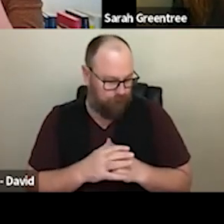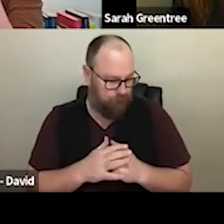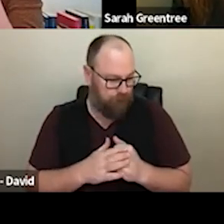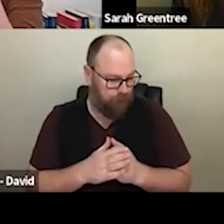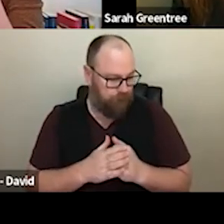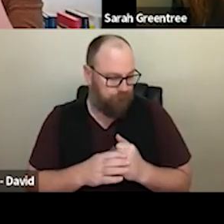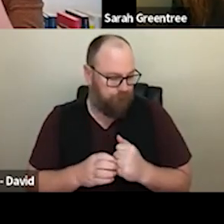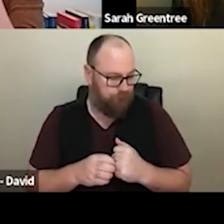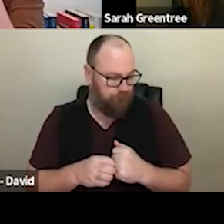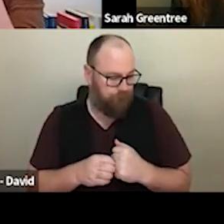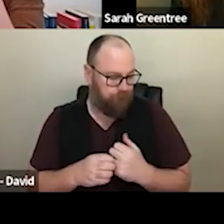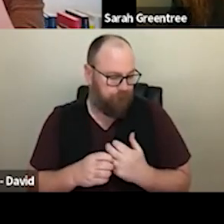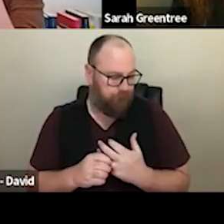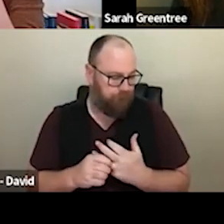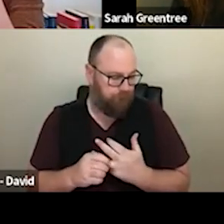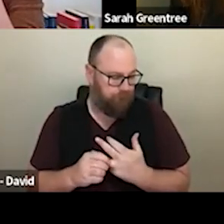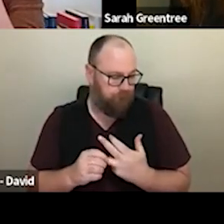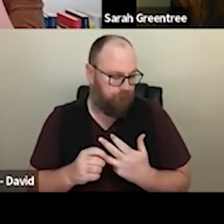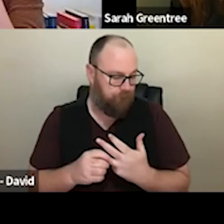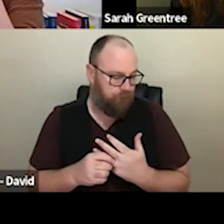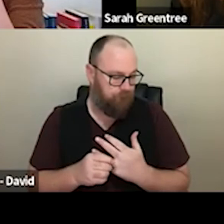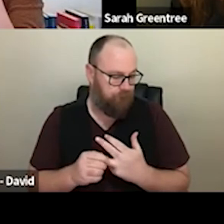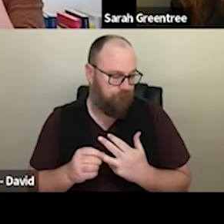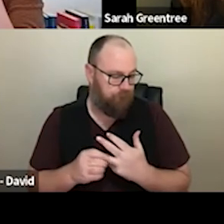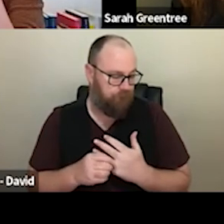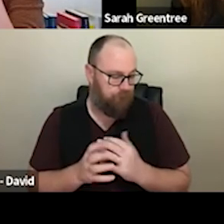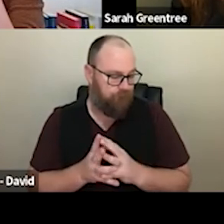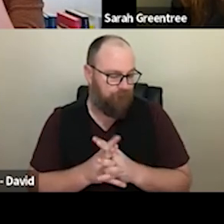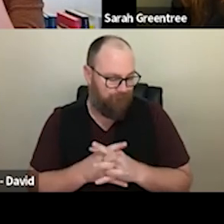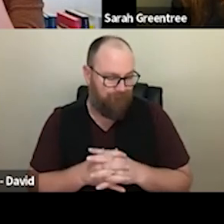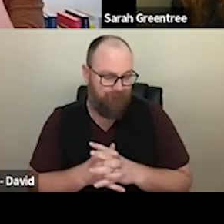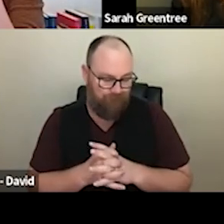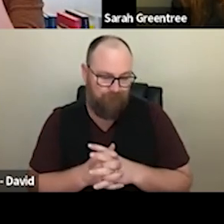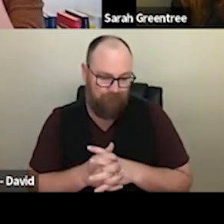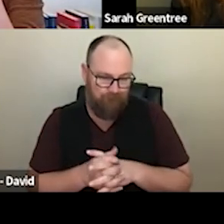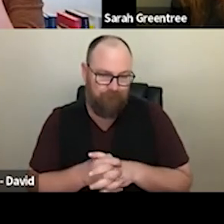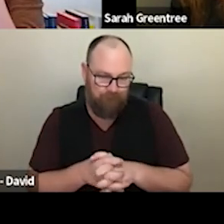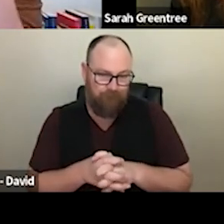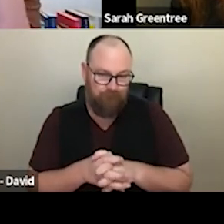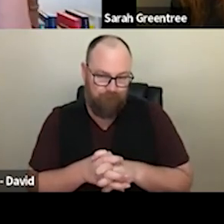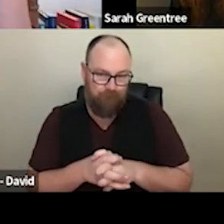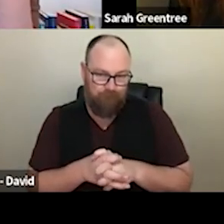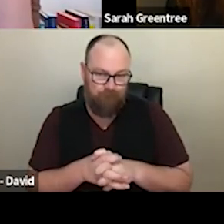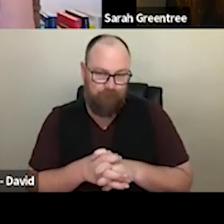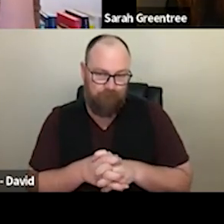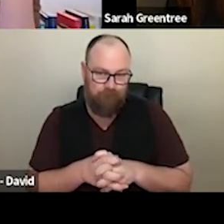speak with Annette madam and get a feeling from her about where your company is, in this trajectory. And get a bit of a steer Oops keeps jumping around these questions.